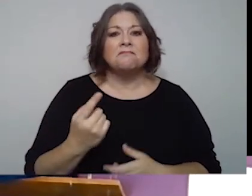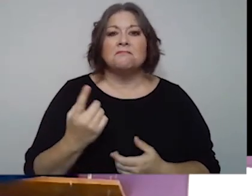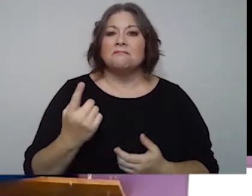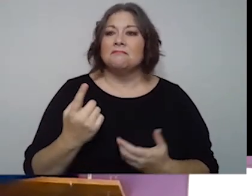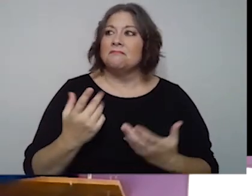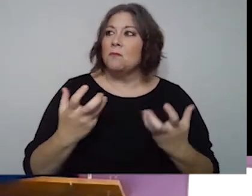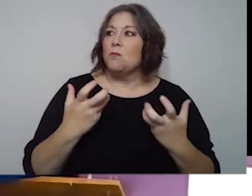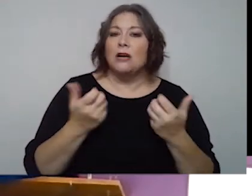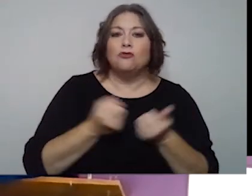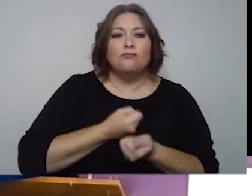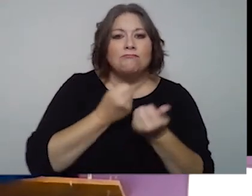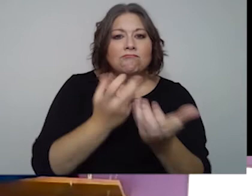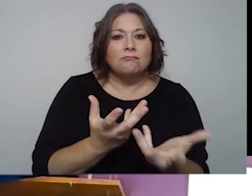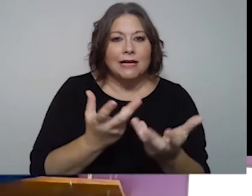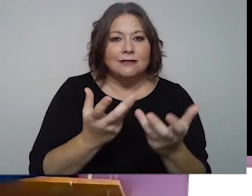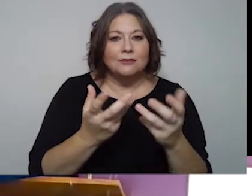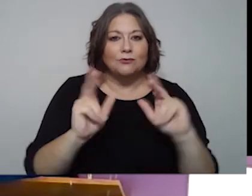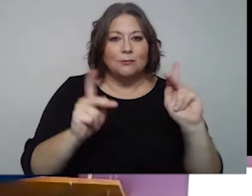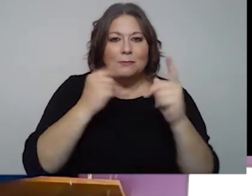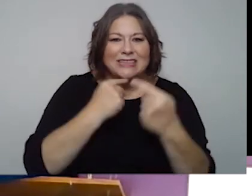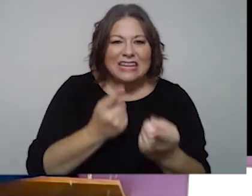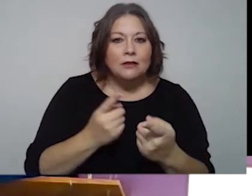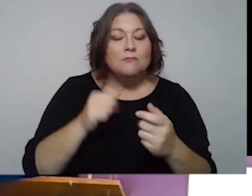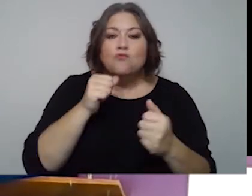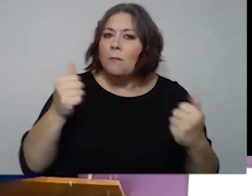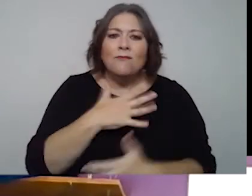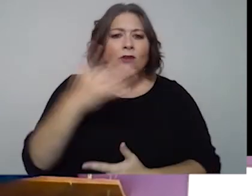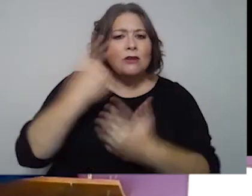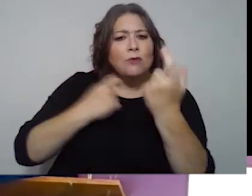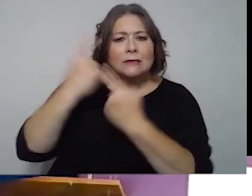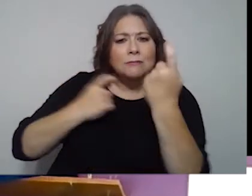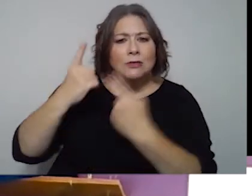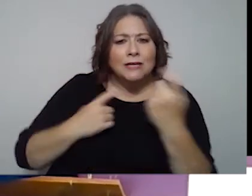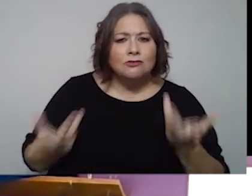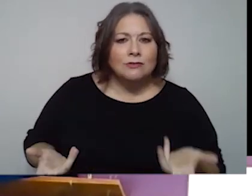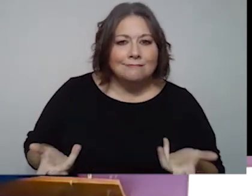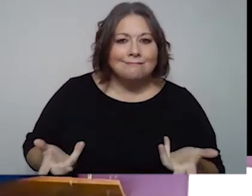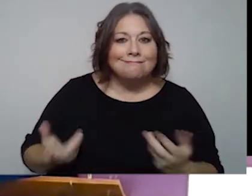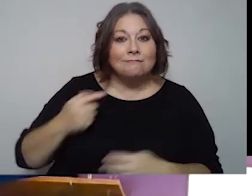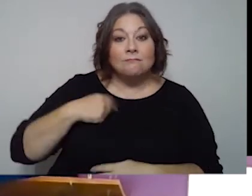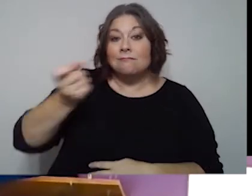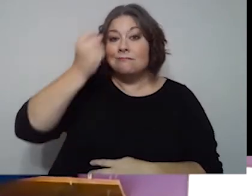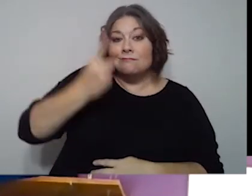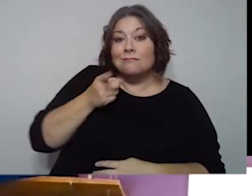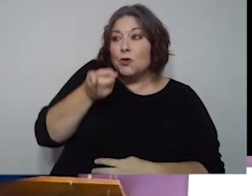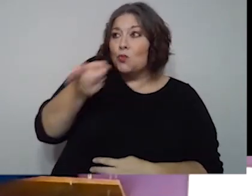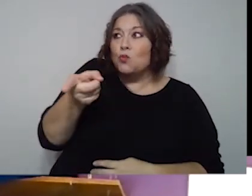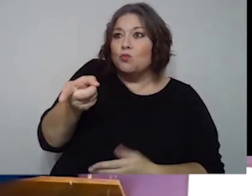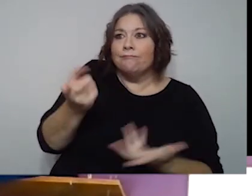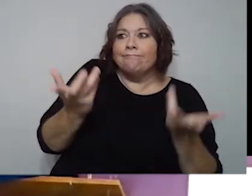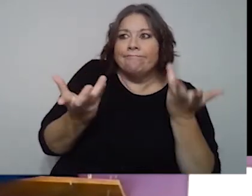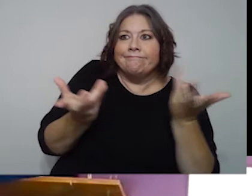don't be afraid to ask questions -- I mean, I understand that you don't know.